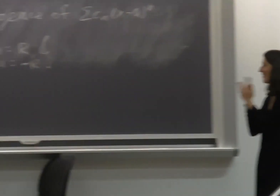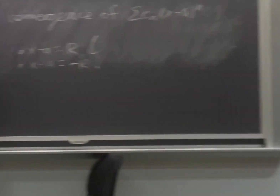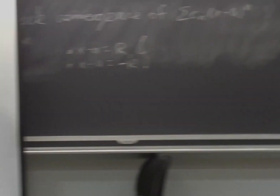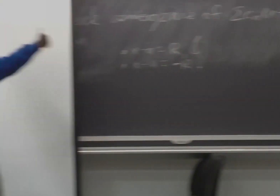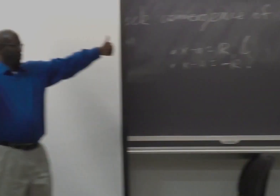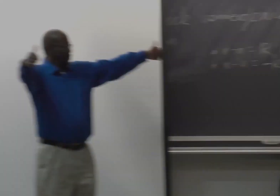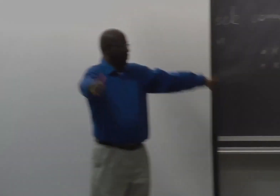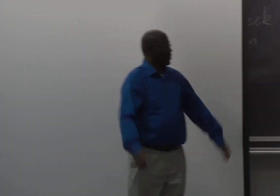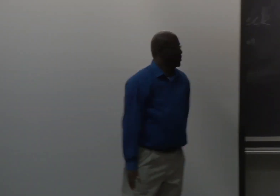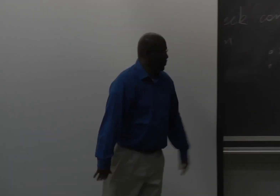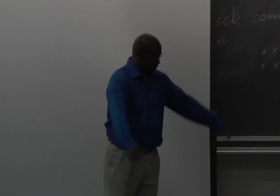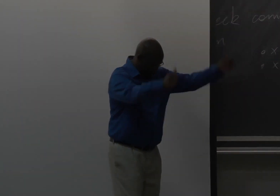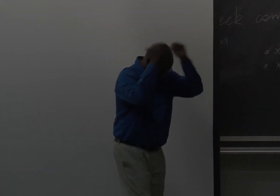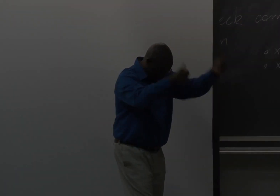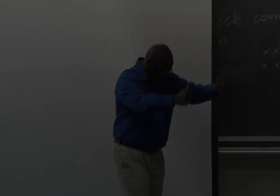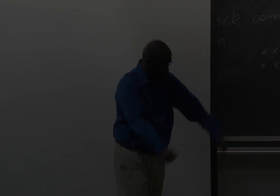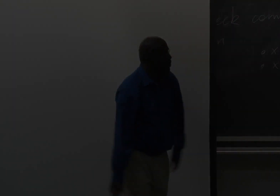Thank you, everybody. Thank you.